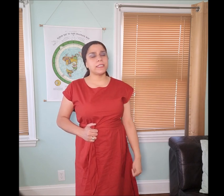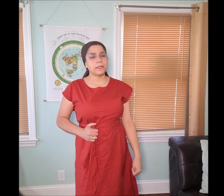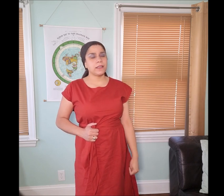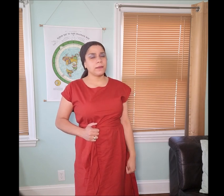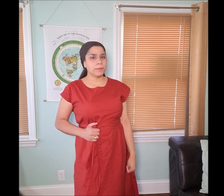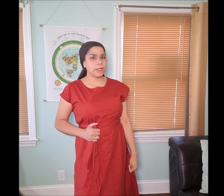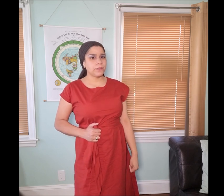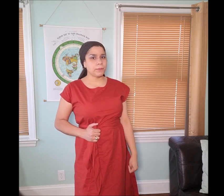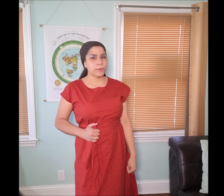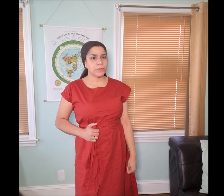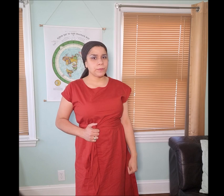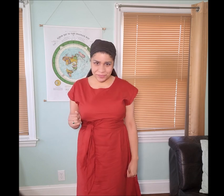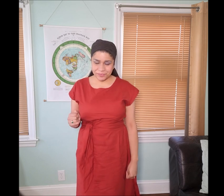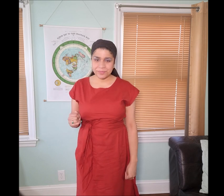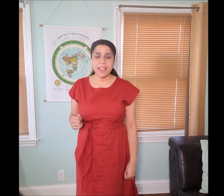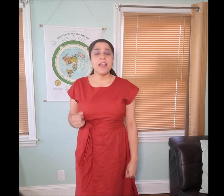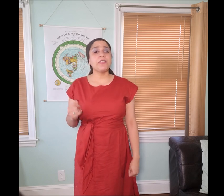is being removed.